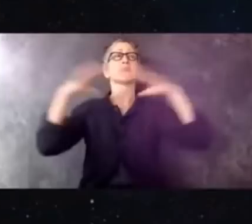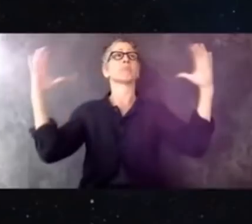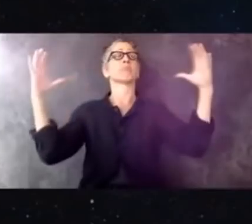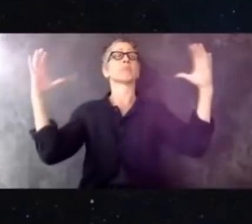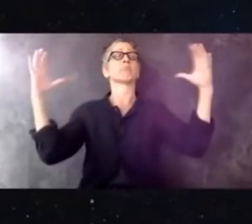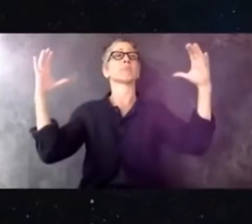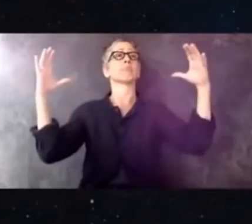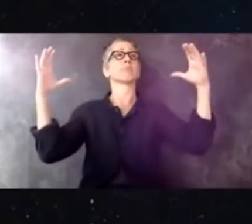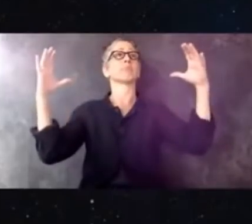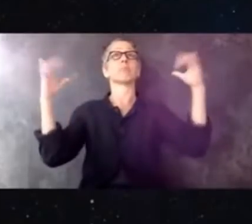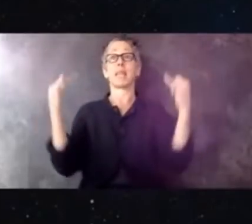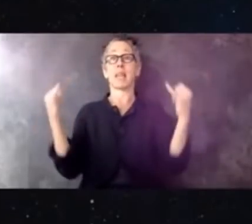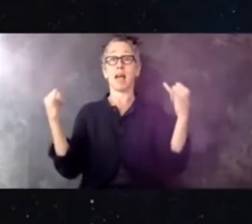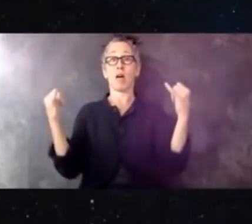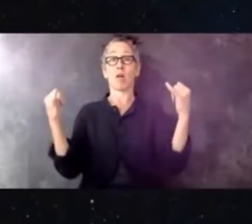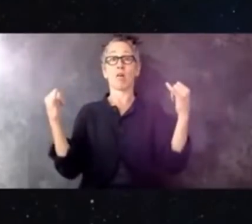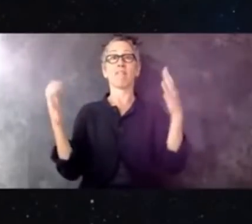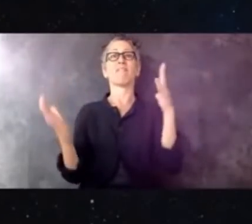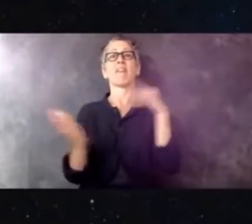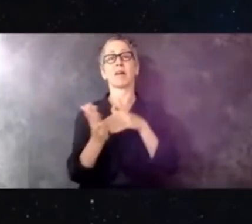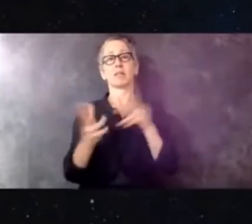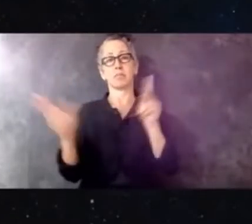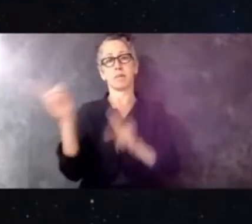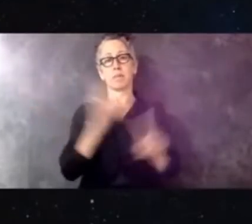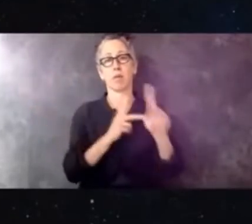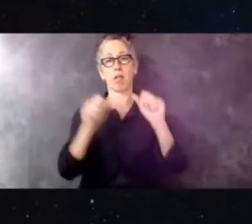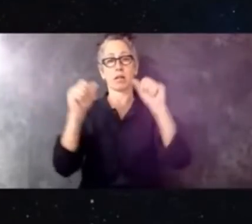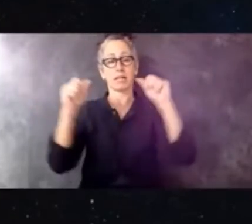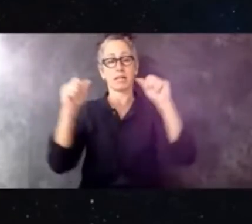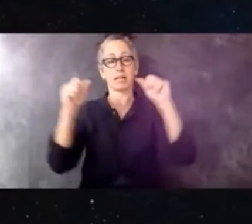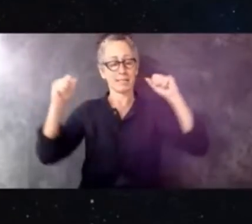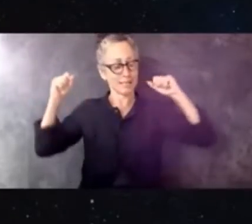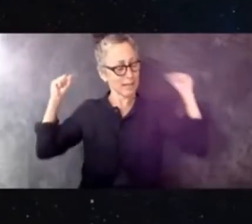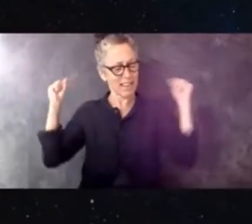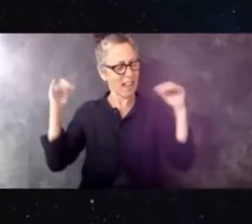people gathered here, to listen to reality.